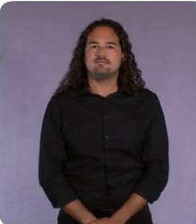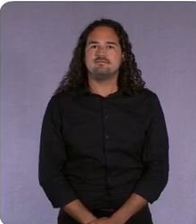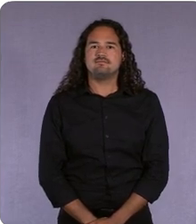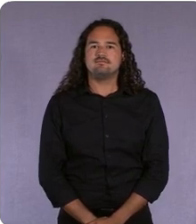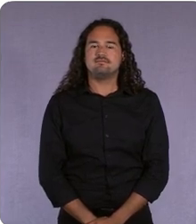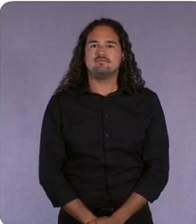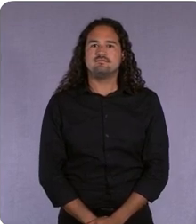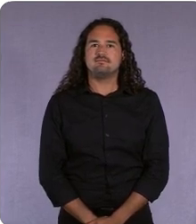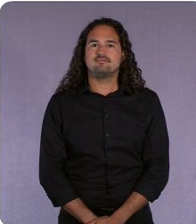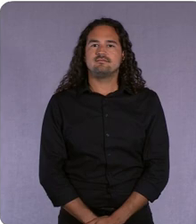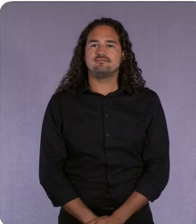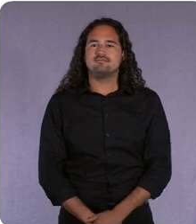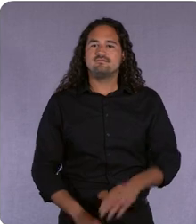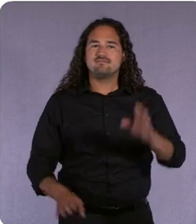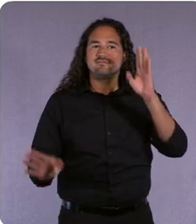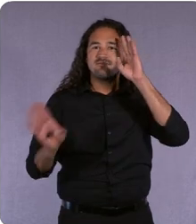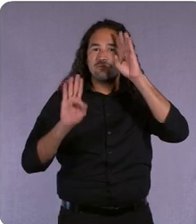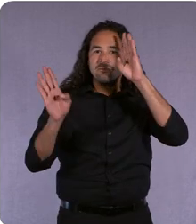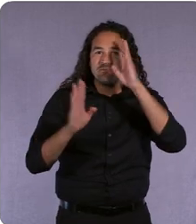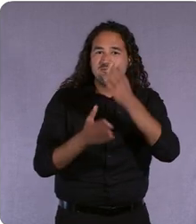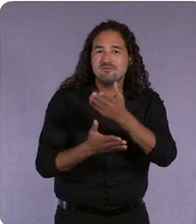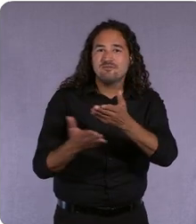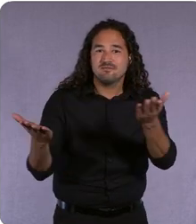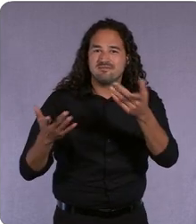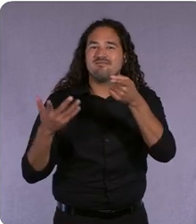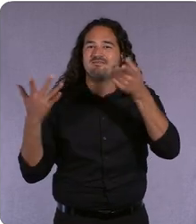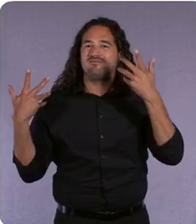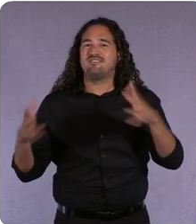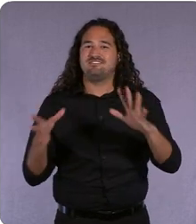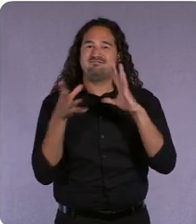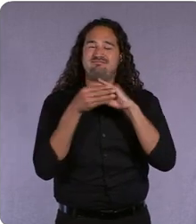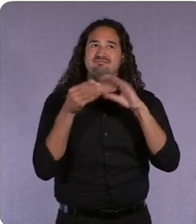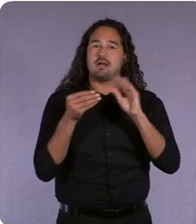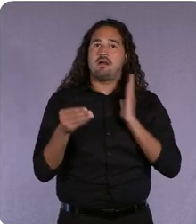Allan: Good morning. You've heard our vision for the future and our product team